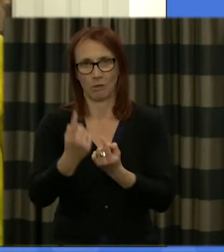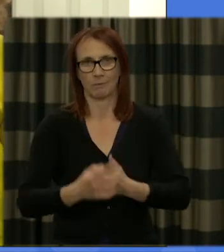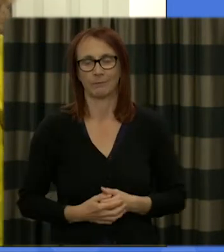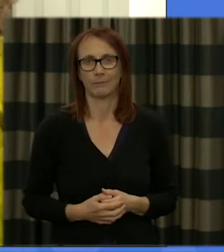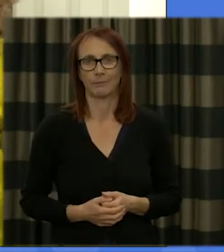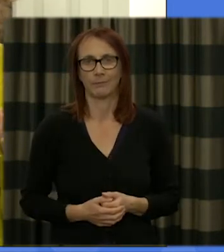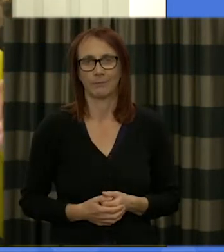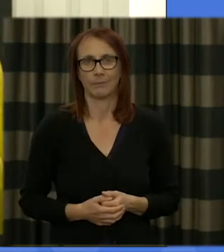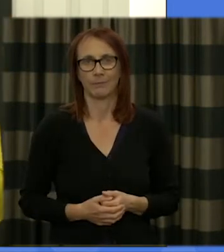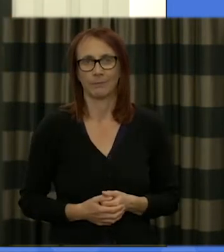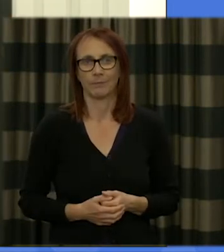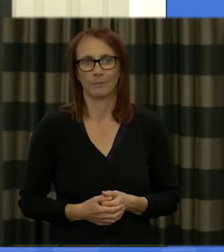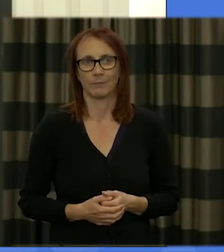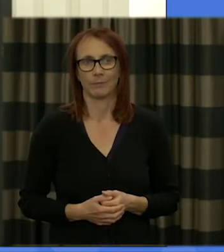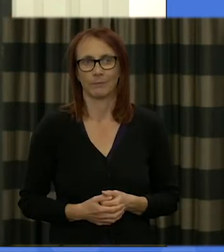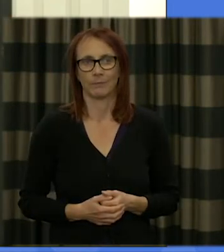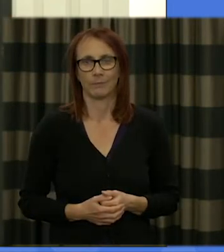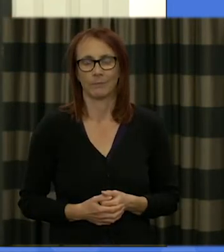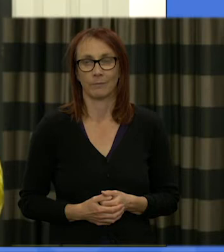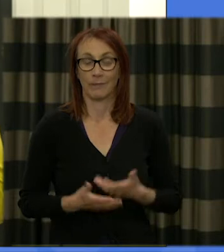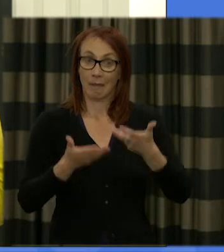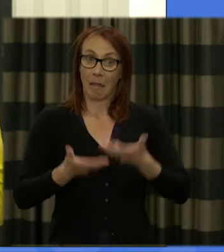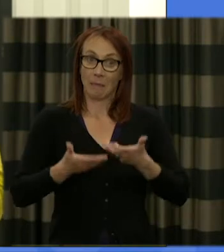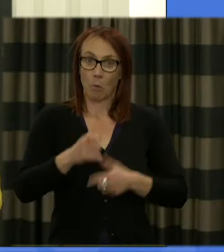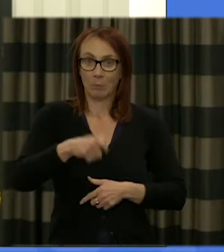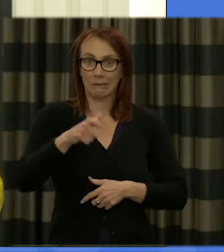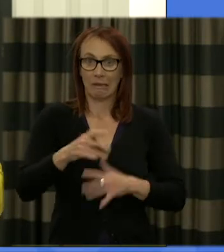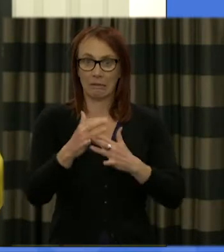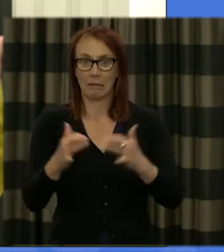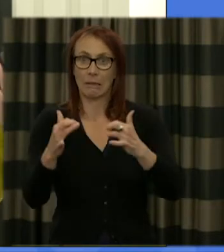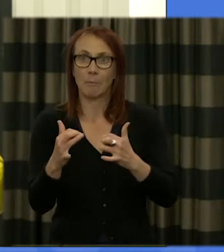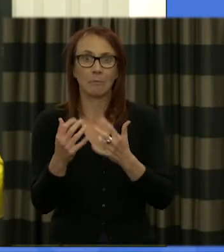noticed there's quite a bit more interest in the assembly as well know